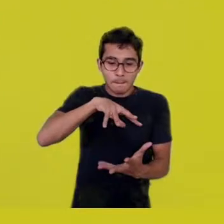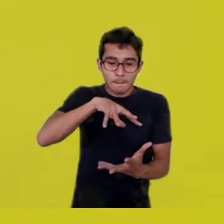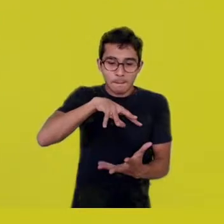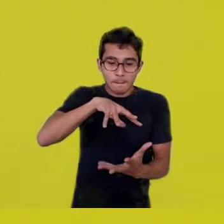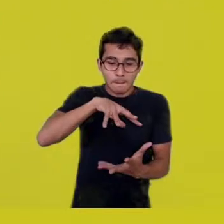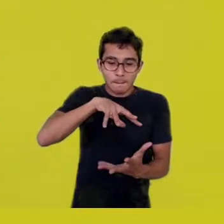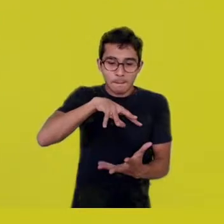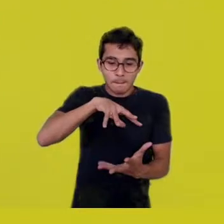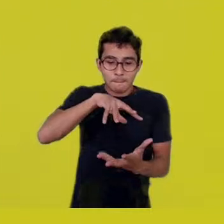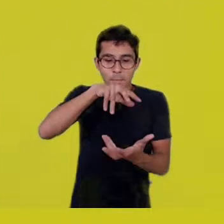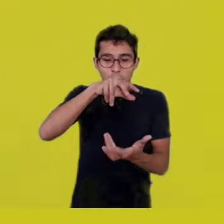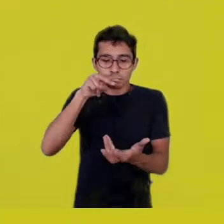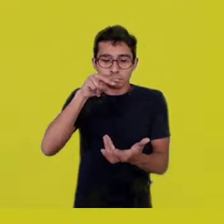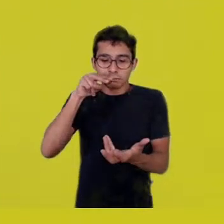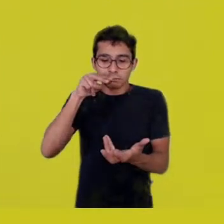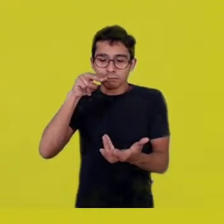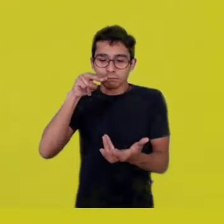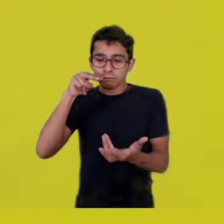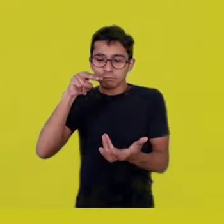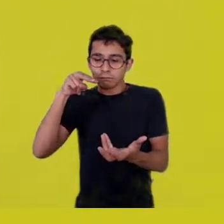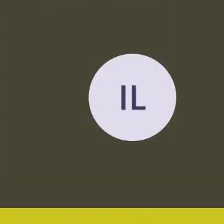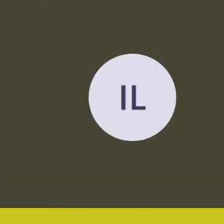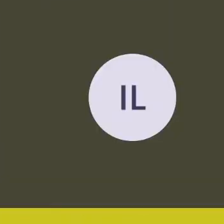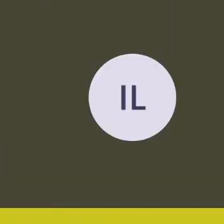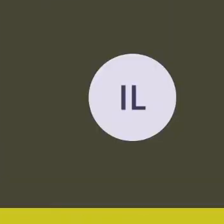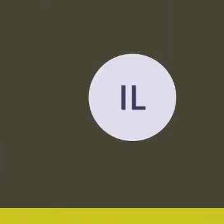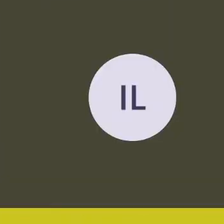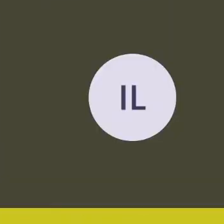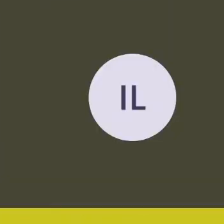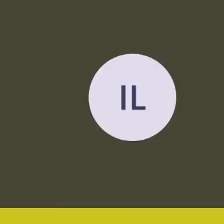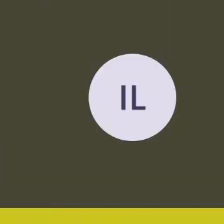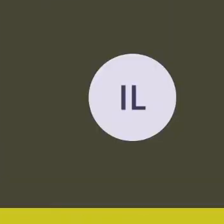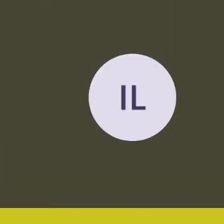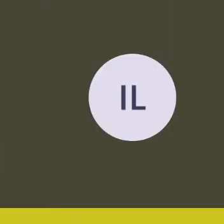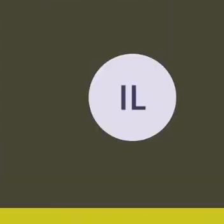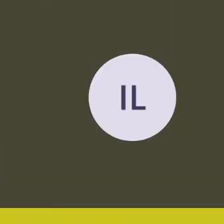And whenever your community, your collective